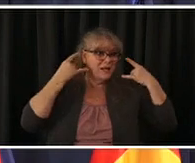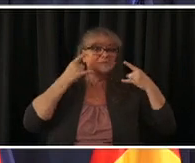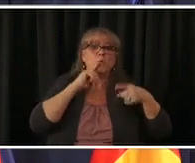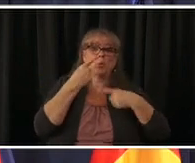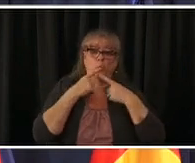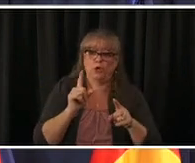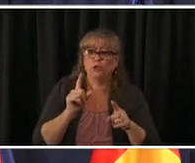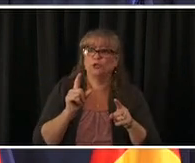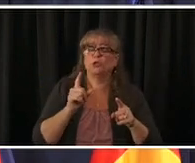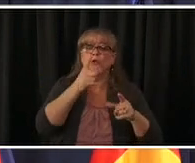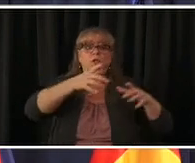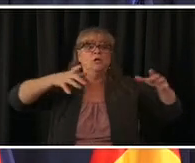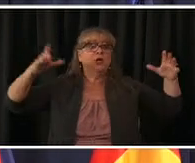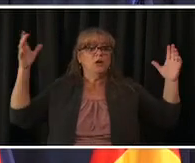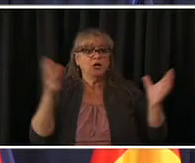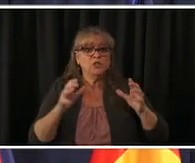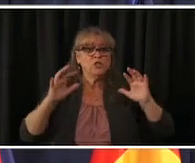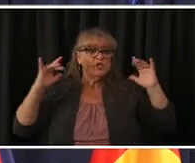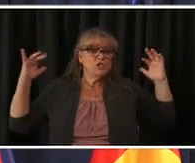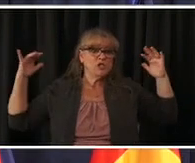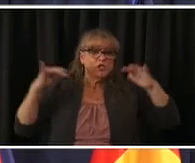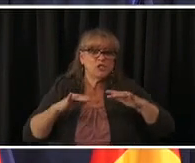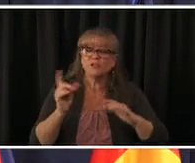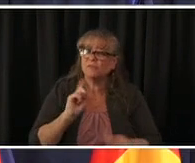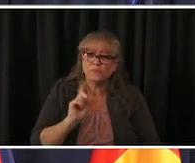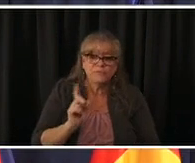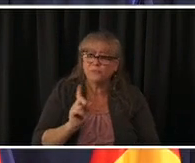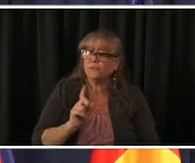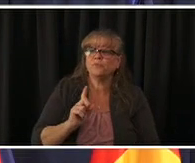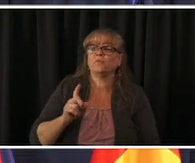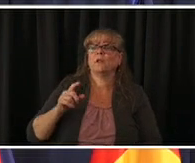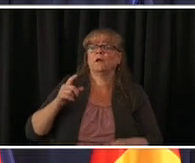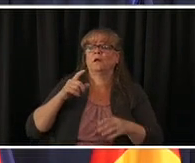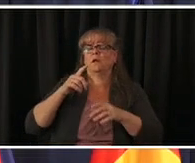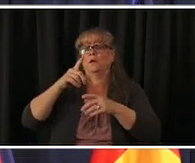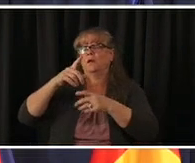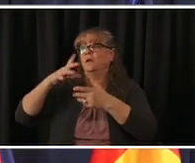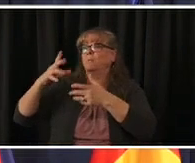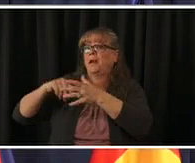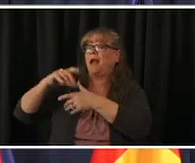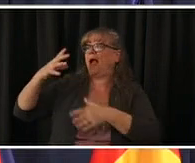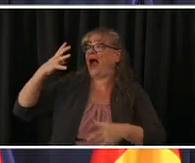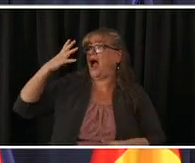others in indoor settings that don't live under your own roof if we can keep that up you know for